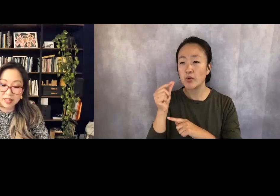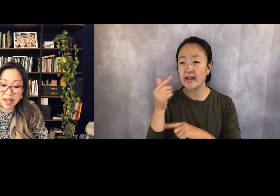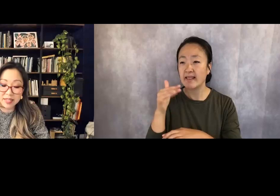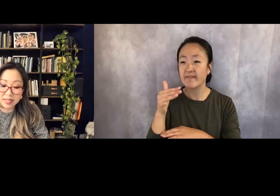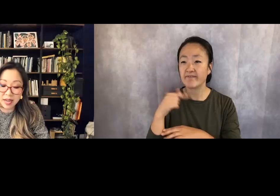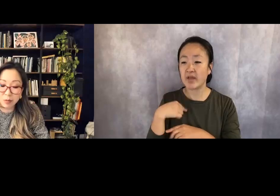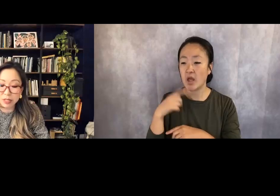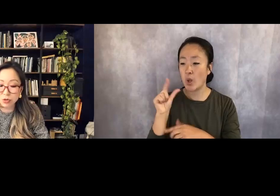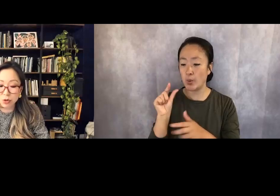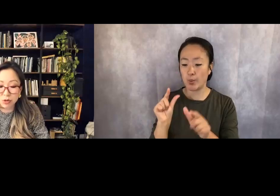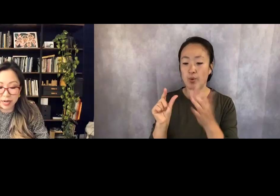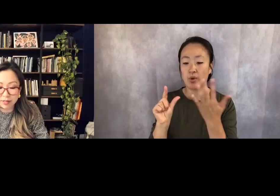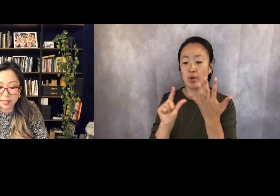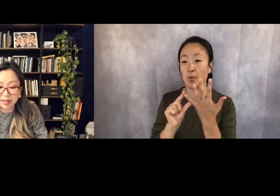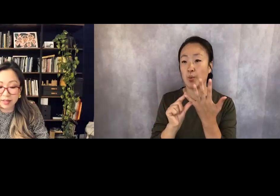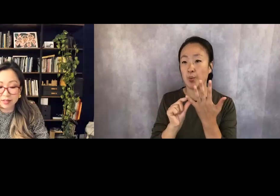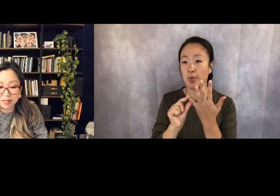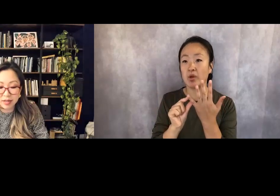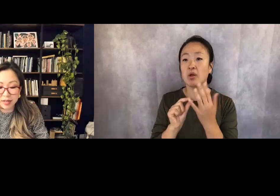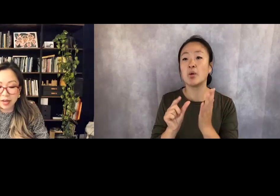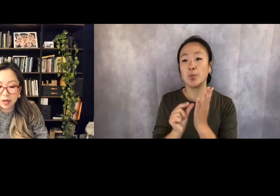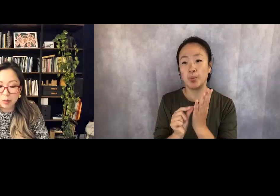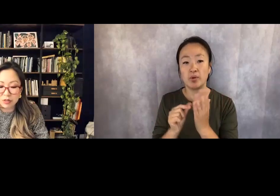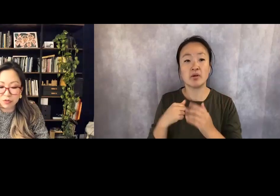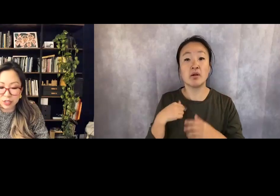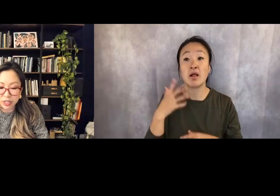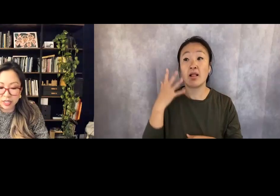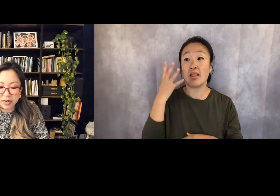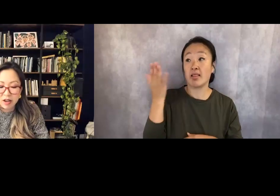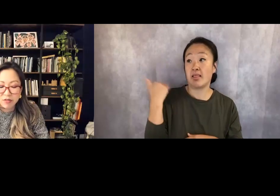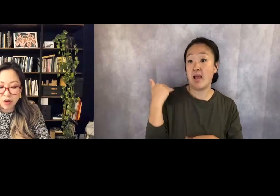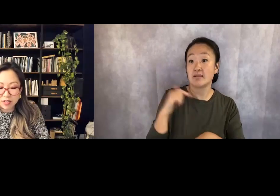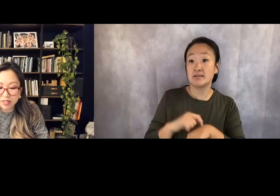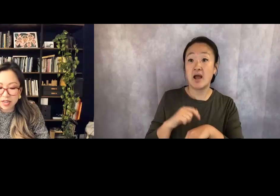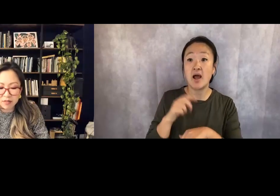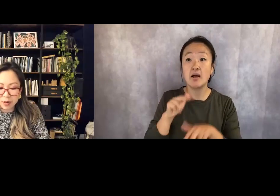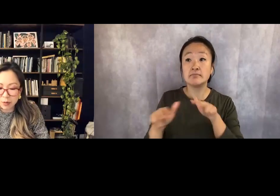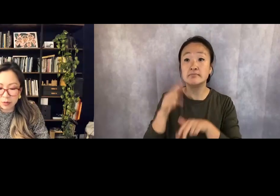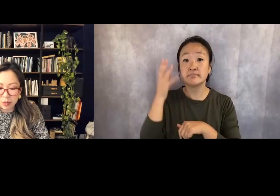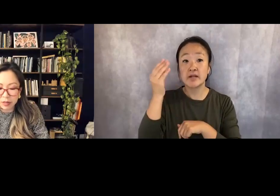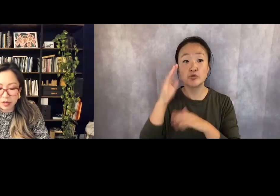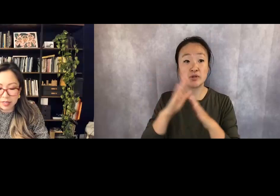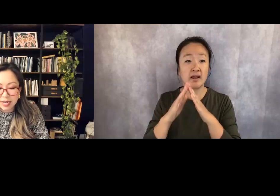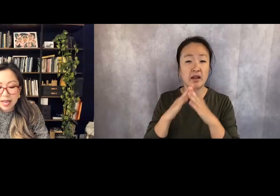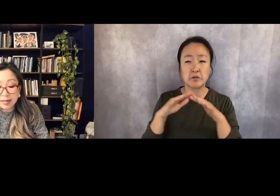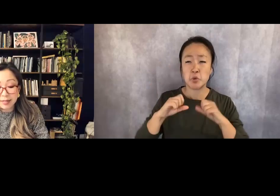The last time we'd strolled outside, the city was frigid, frost everywhere we looked, and